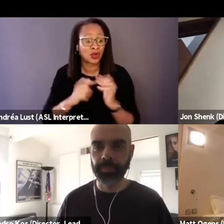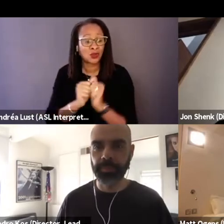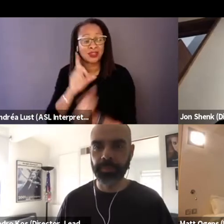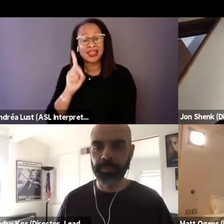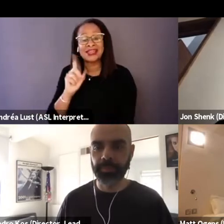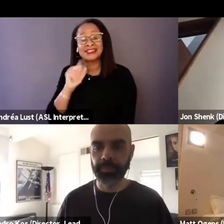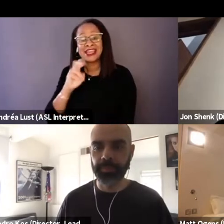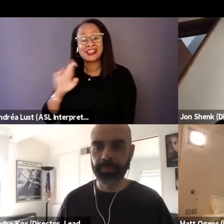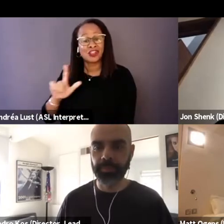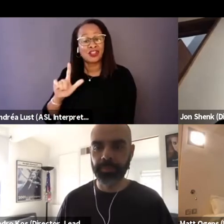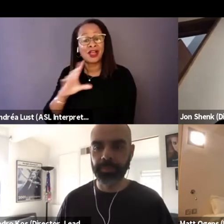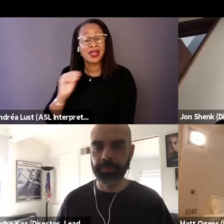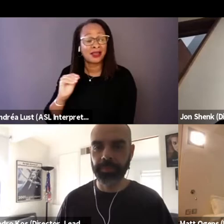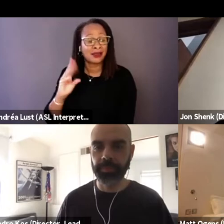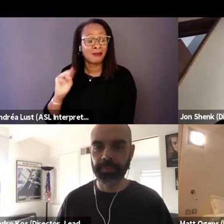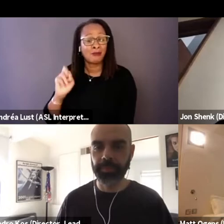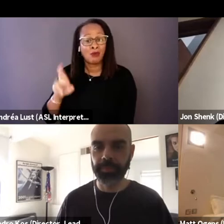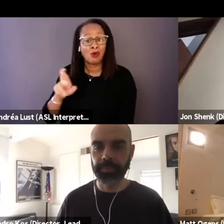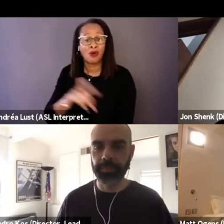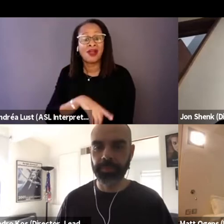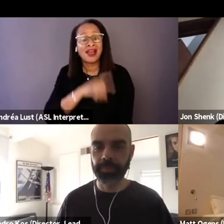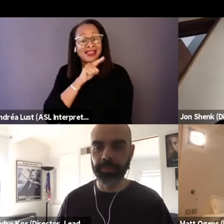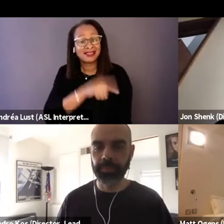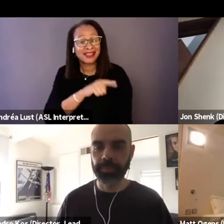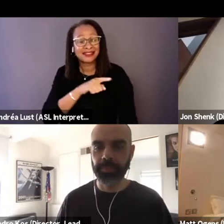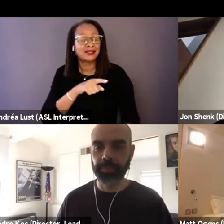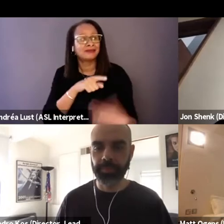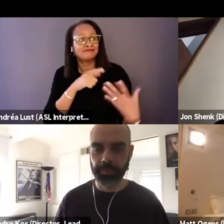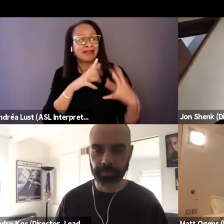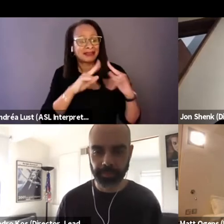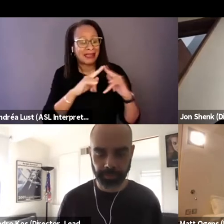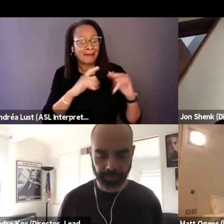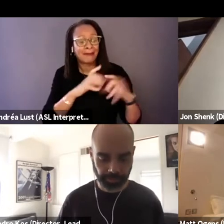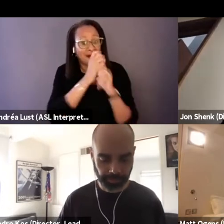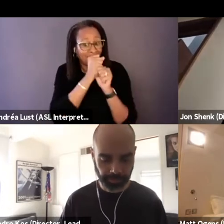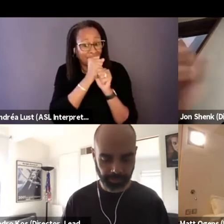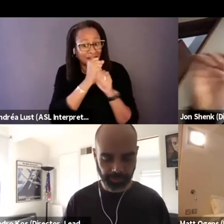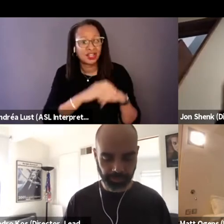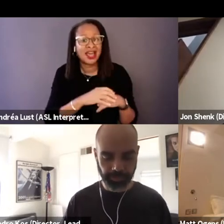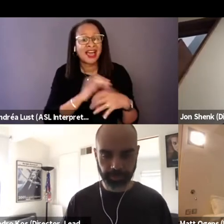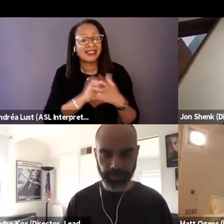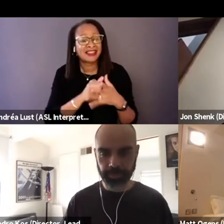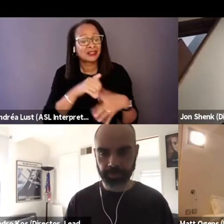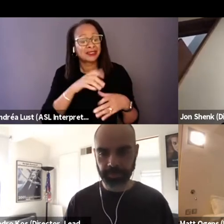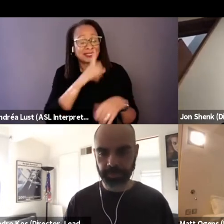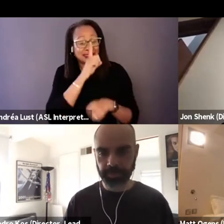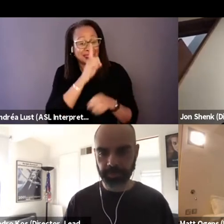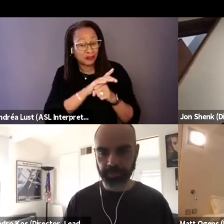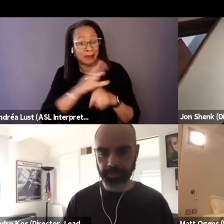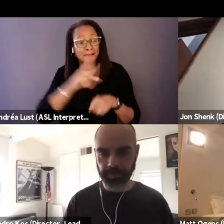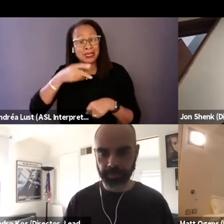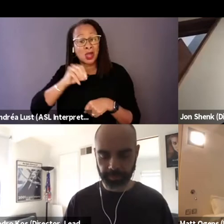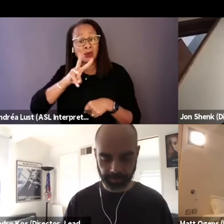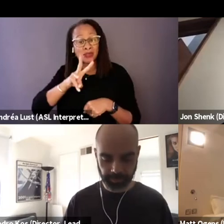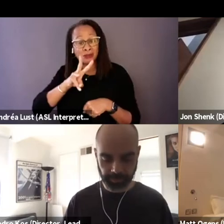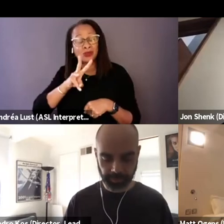is the story of a secret POW camp that was classified for over five decades. So when did you become aware of this story